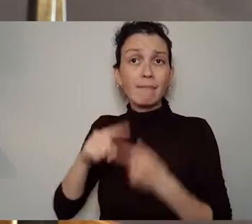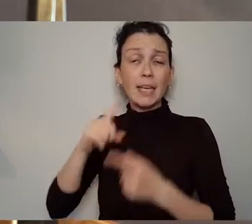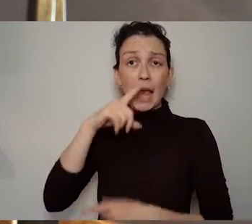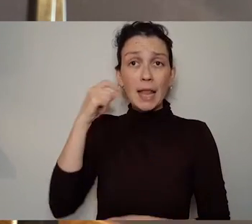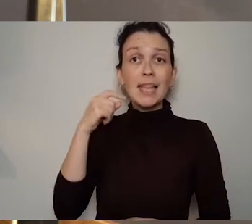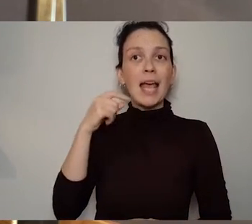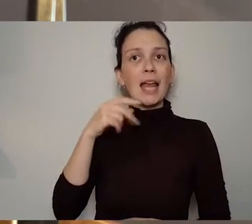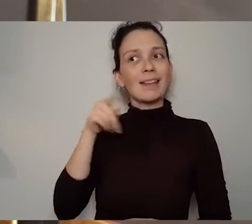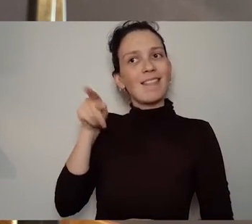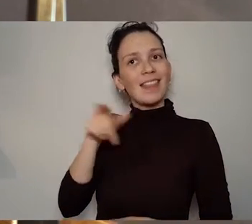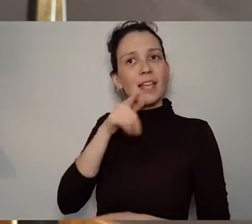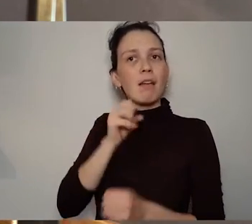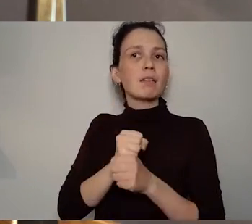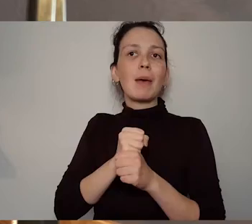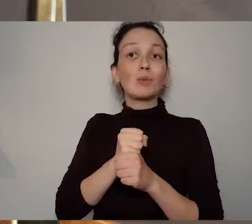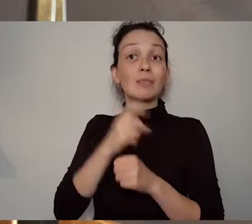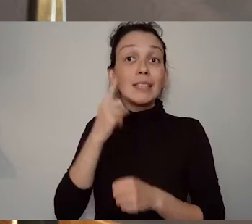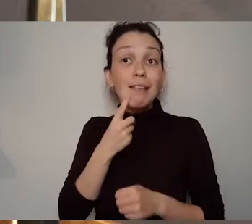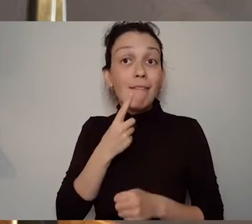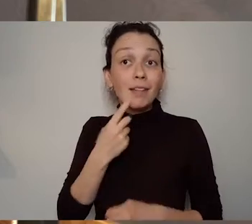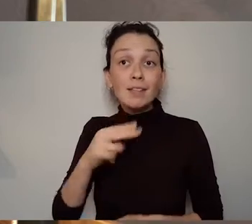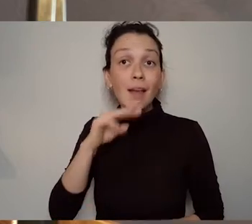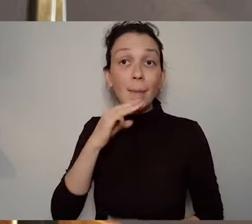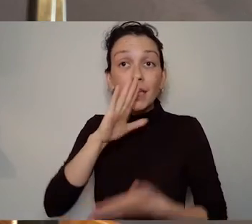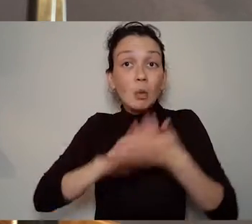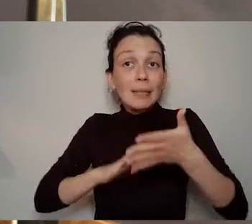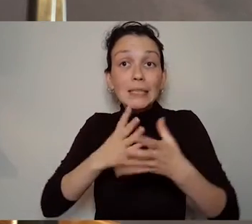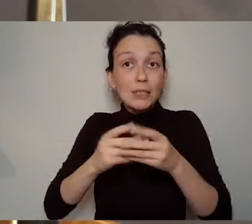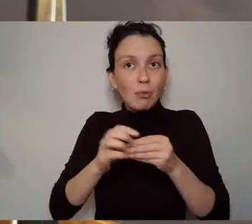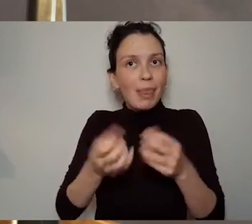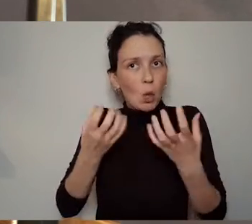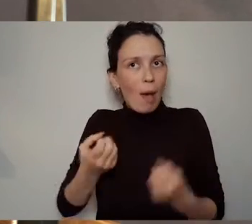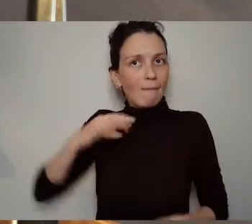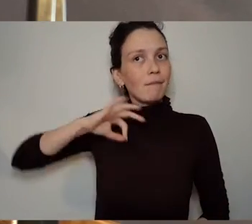I suppose that the silence that we're thinking about when we see it as a stage direction or